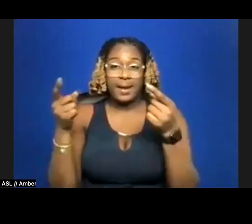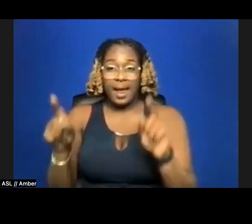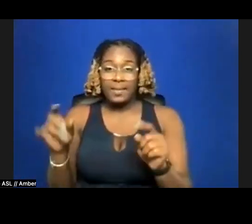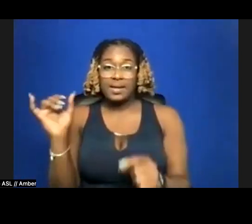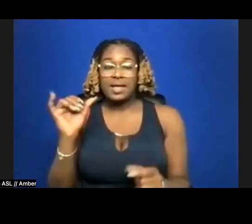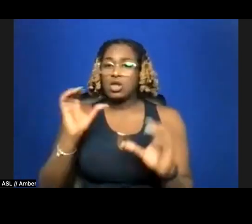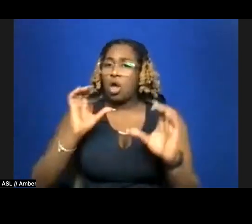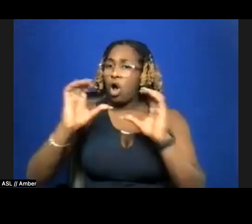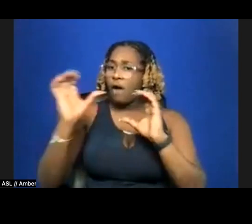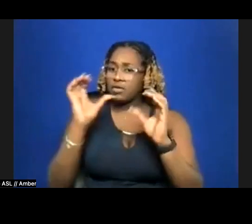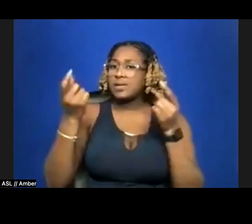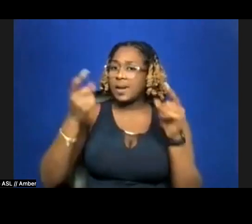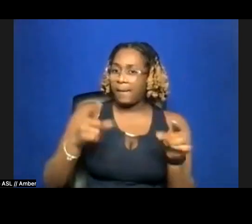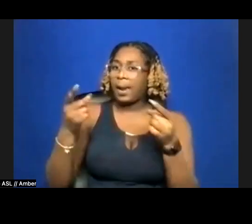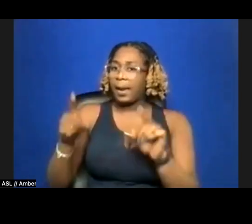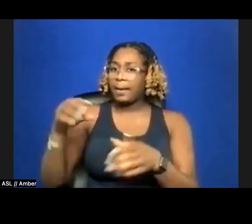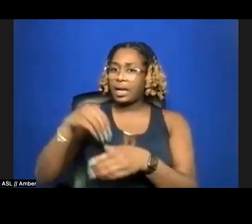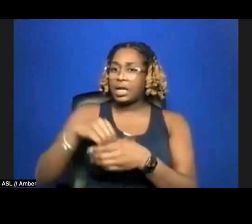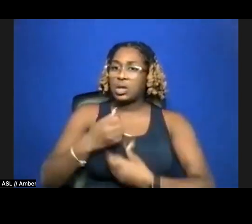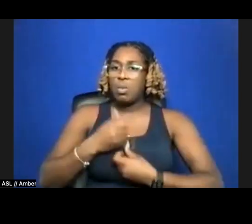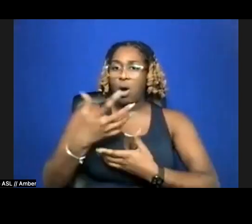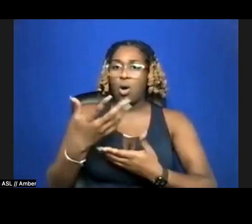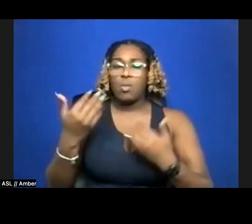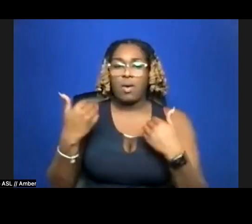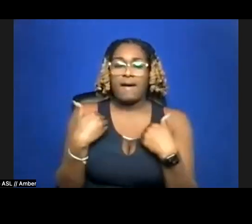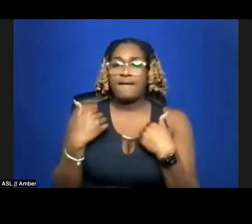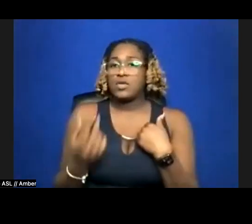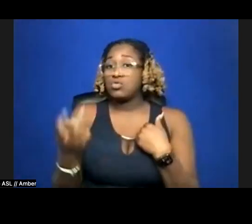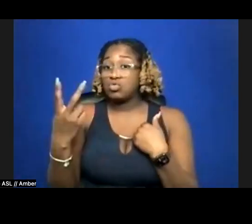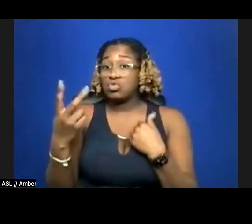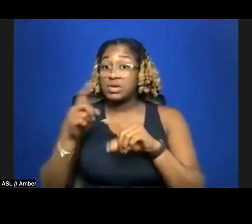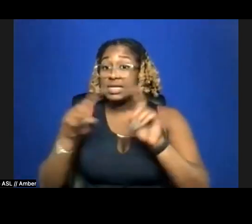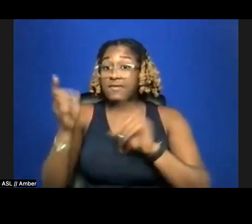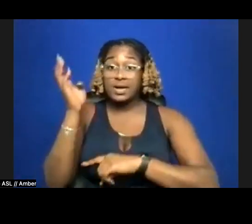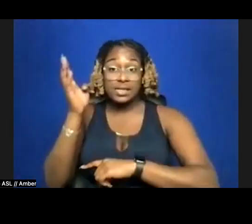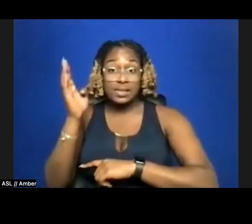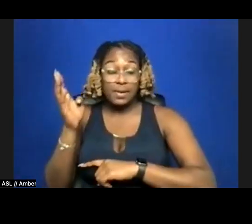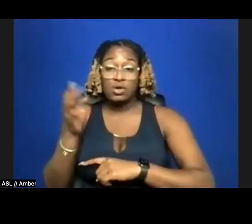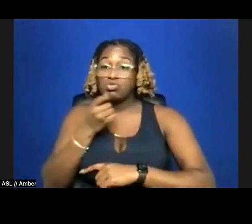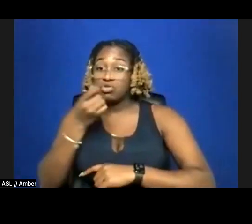happening in the poem, where we have two speakers in conversation with one another.